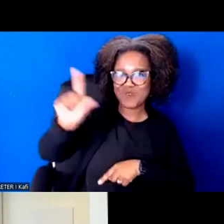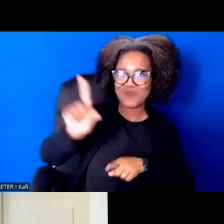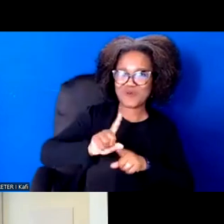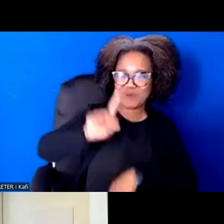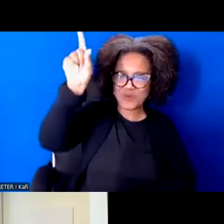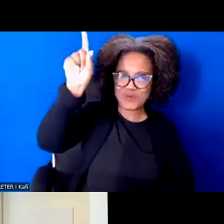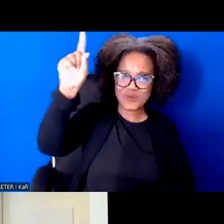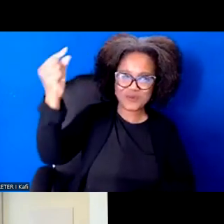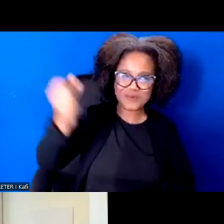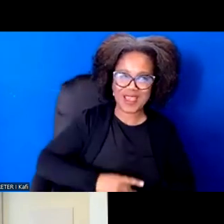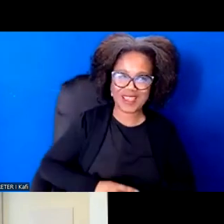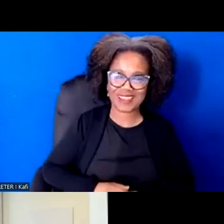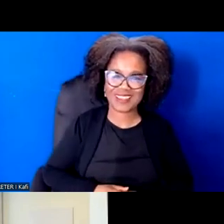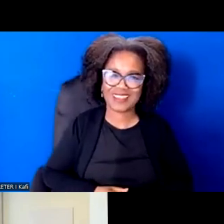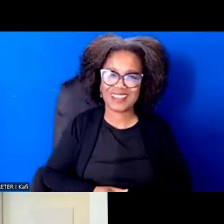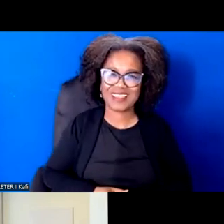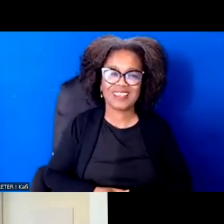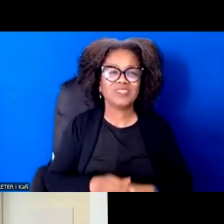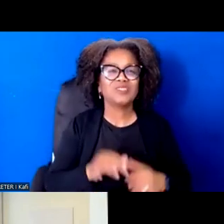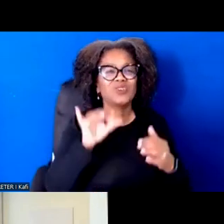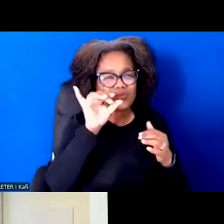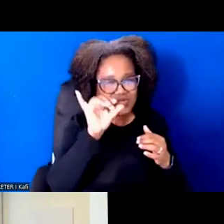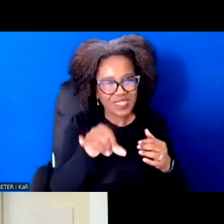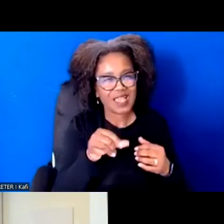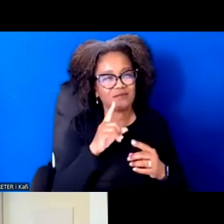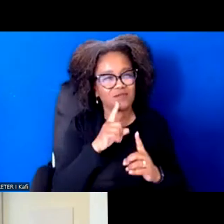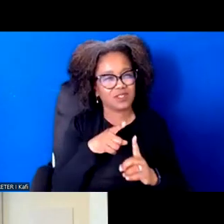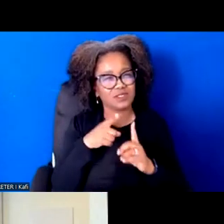You switch it to an inspiration.